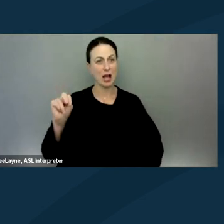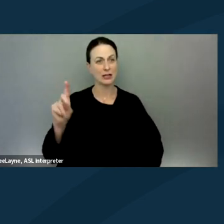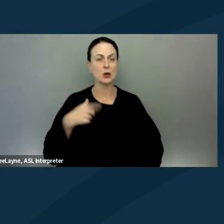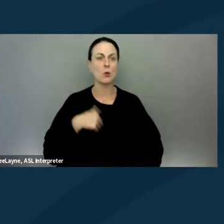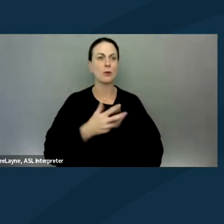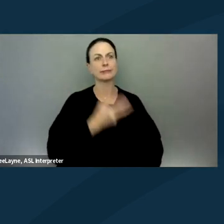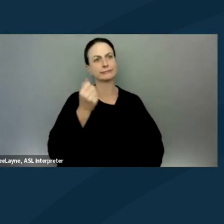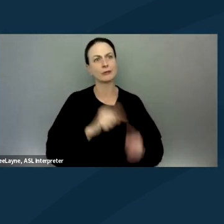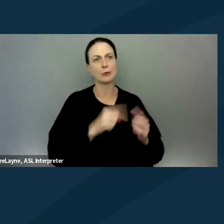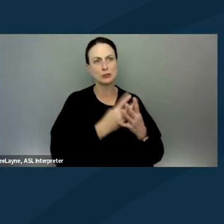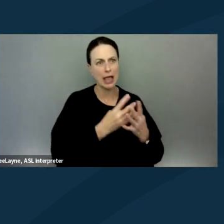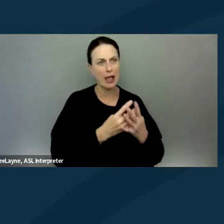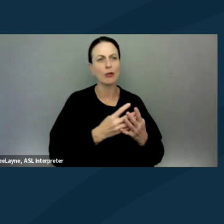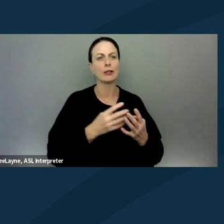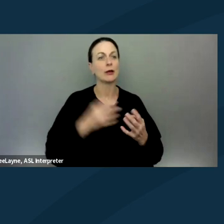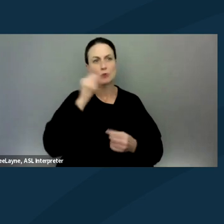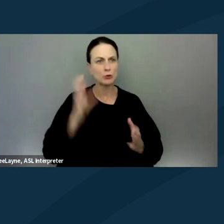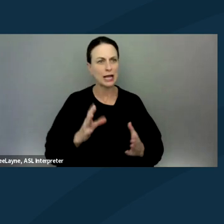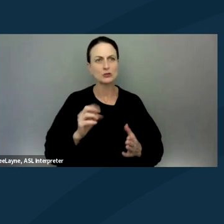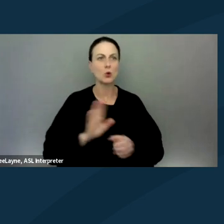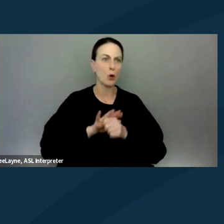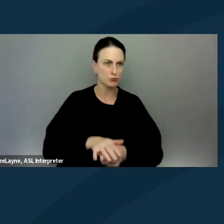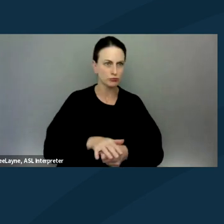for repression for their movement activity.